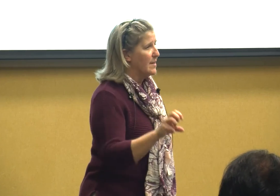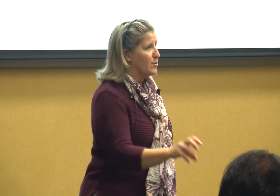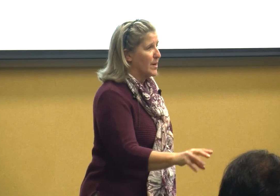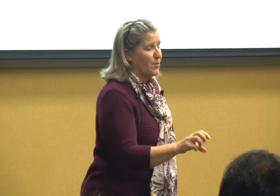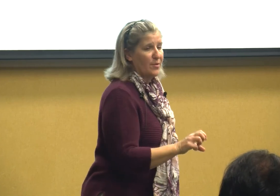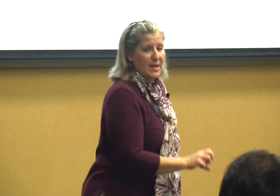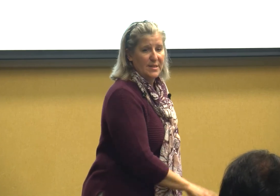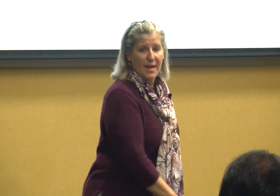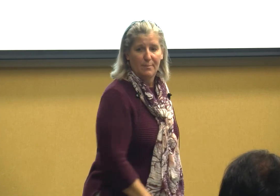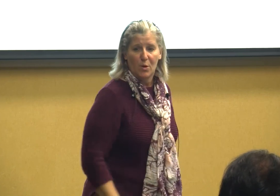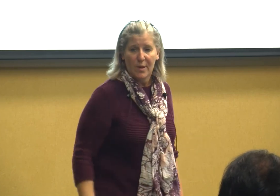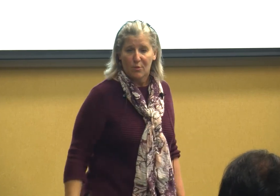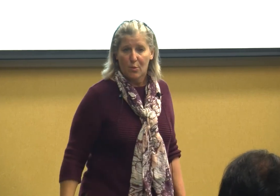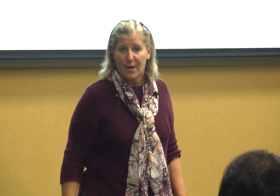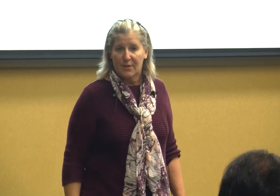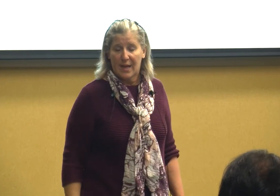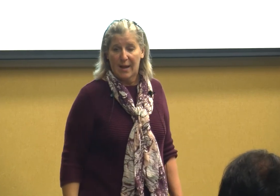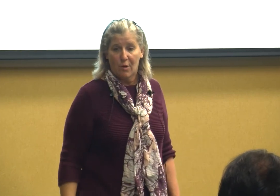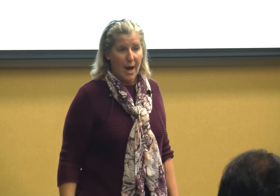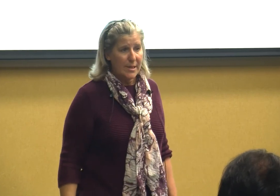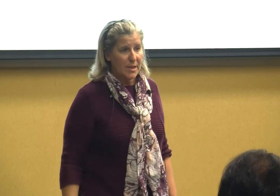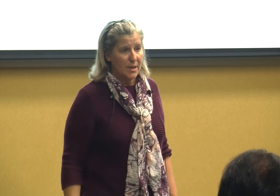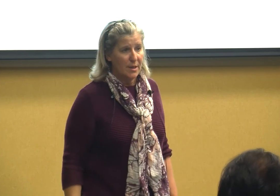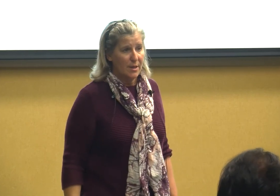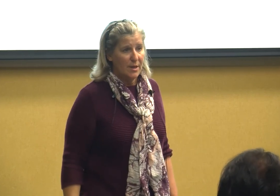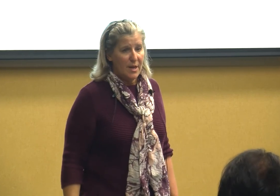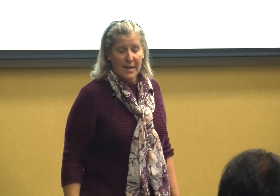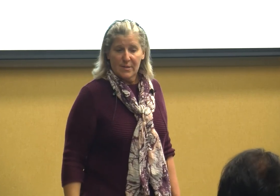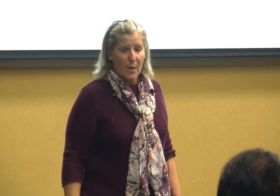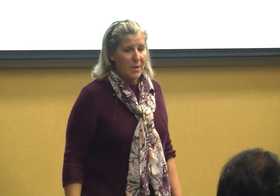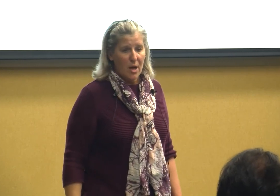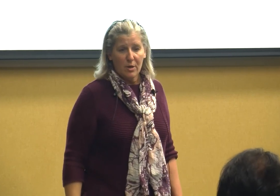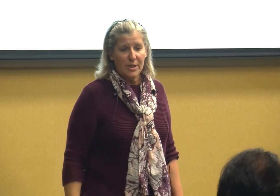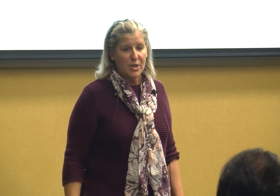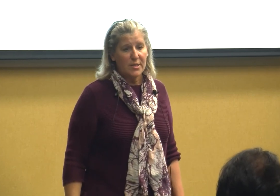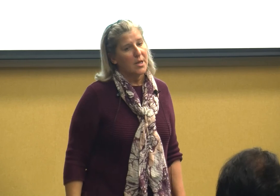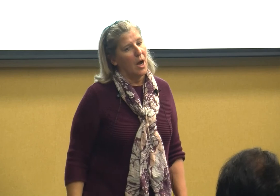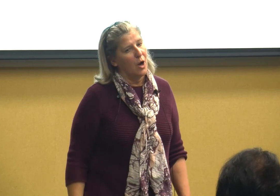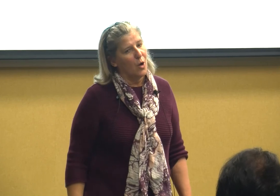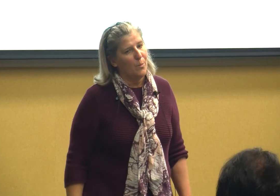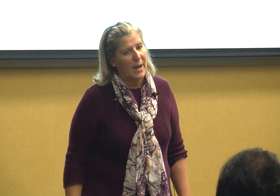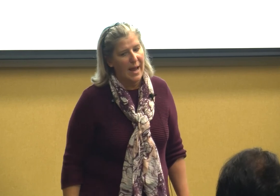for different things that I'm doing throughout the day right so I'm not going to just Oh bath